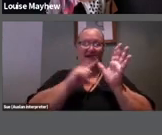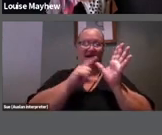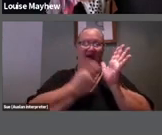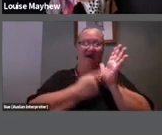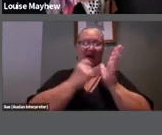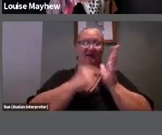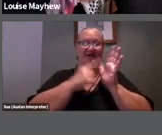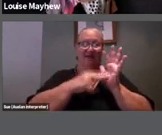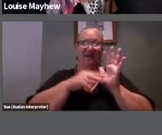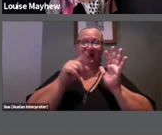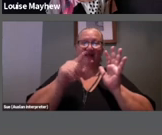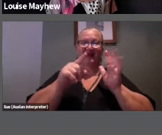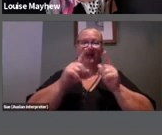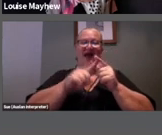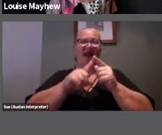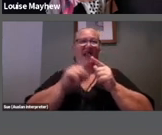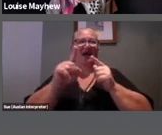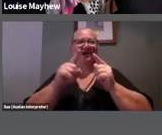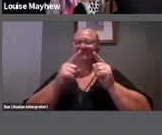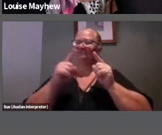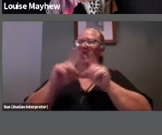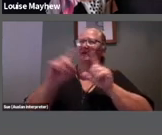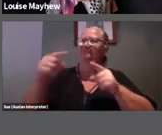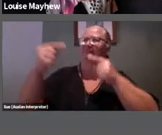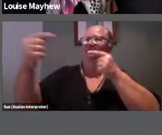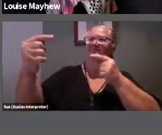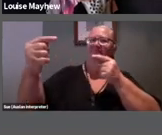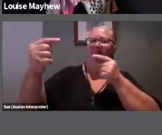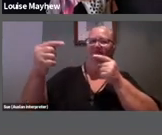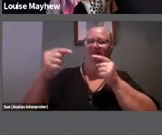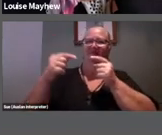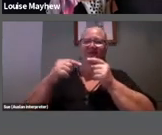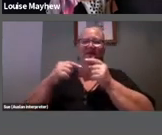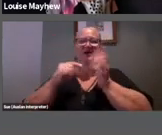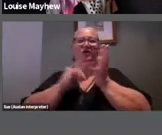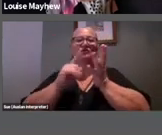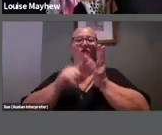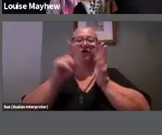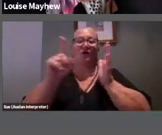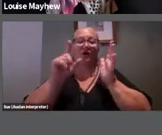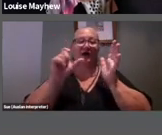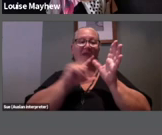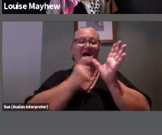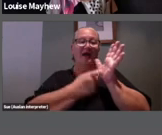violently reacting against. Carsten Holler says that his works are concerned with